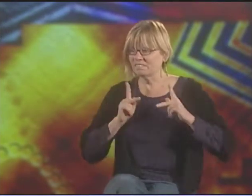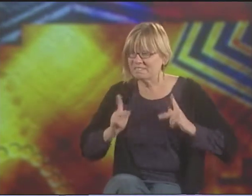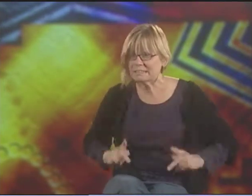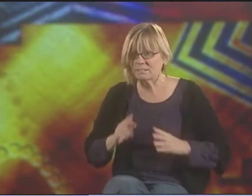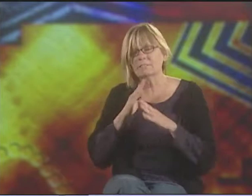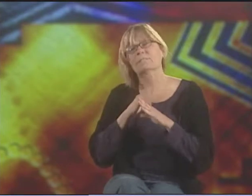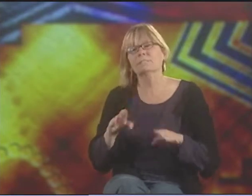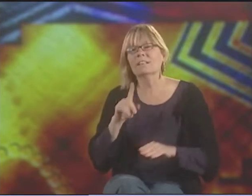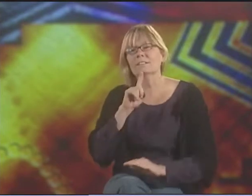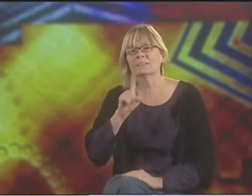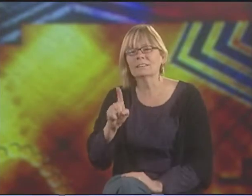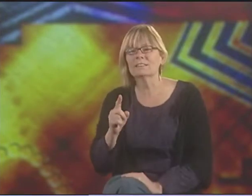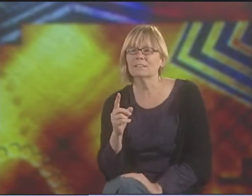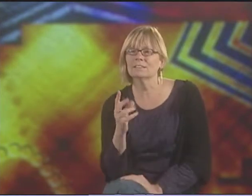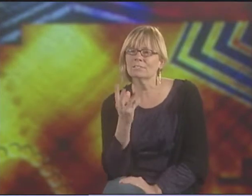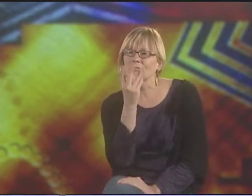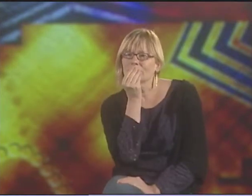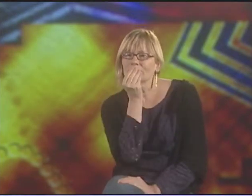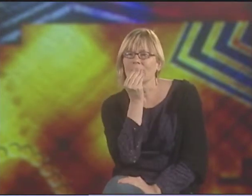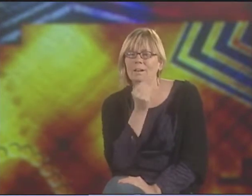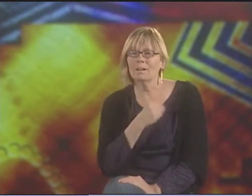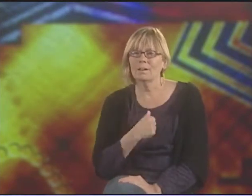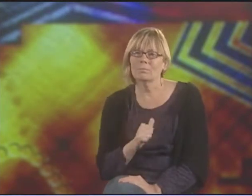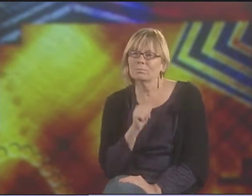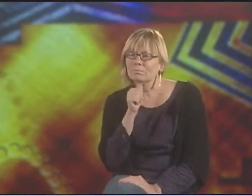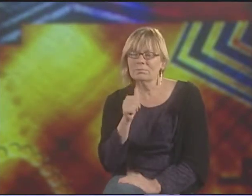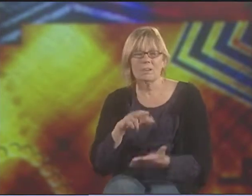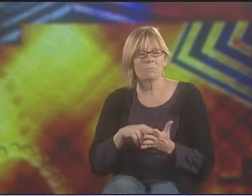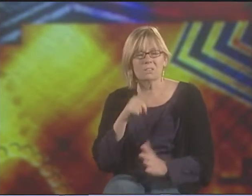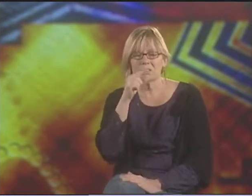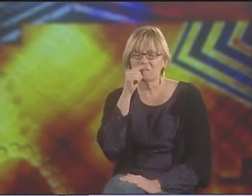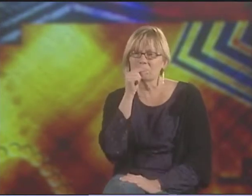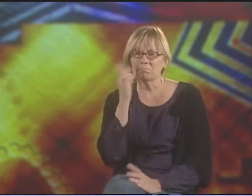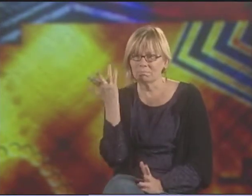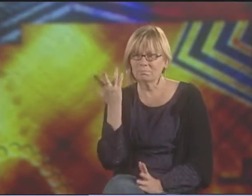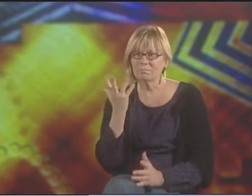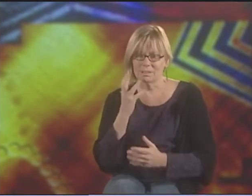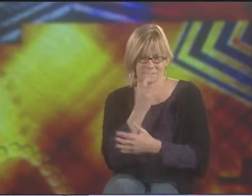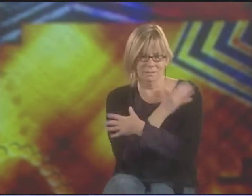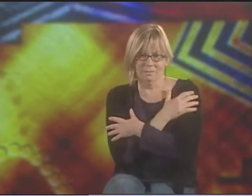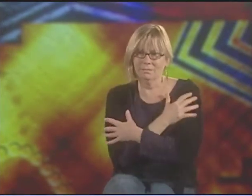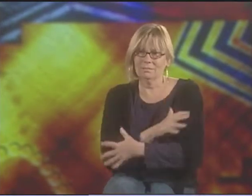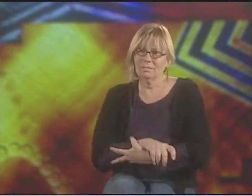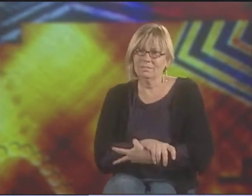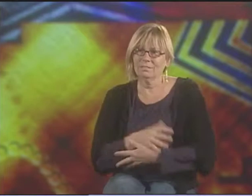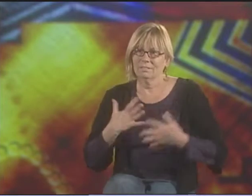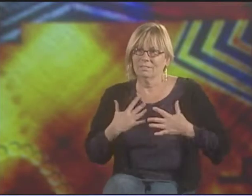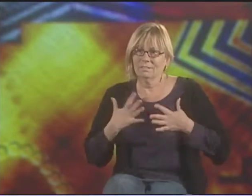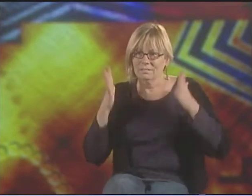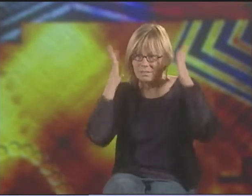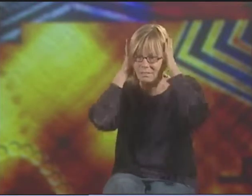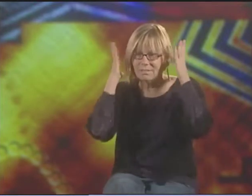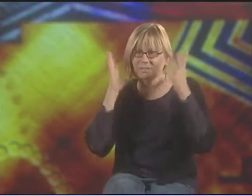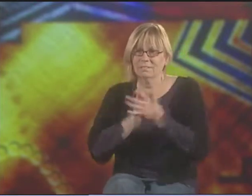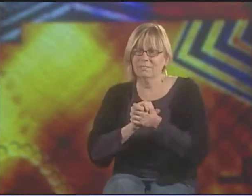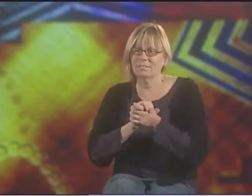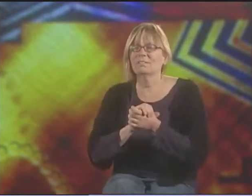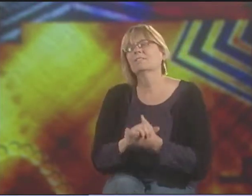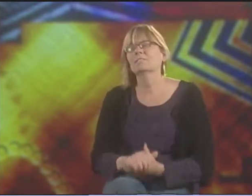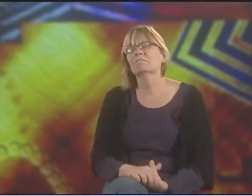SO FOR DEAF PEOPLE, IT'S A PHYSICAL WAY OF SHUTTING THEM UP. THEY DON'T TALK, BUT IT'S A WAY OF KEEPING THEIR HANDS